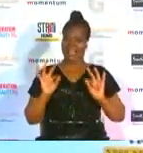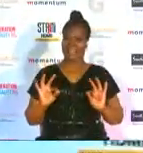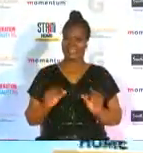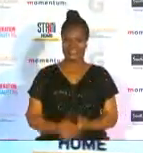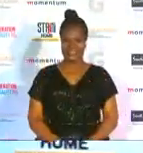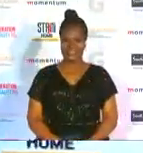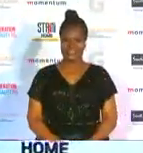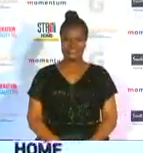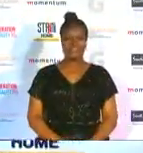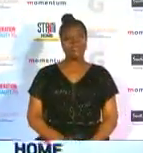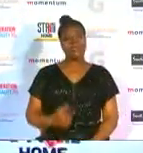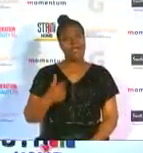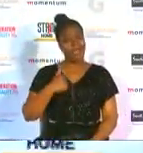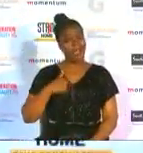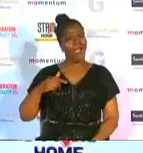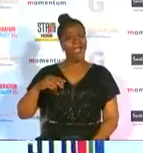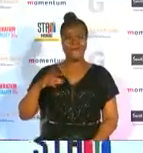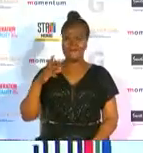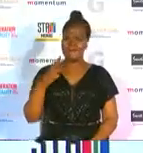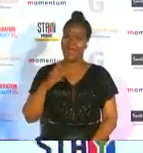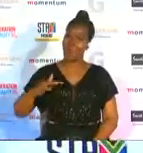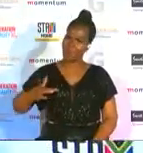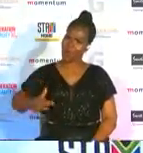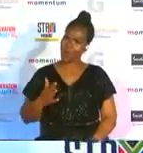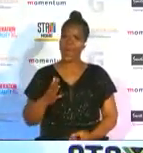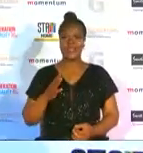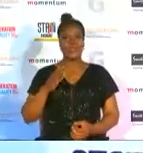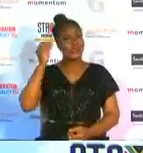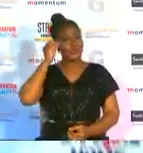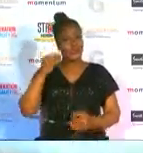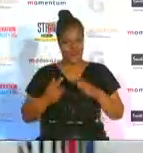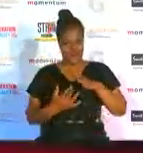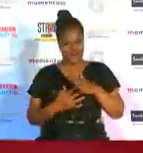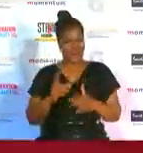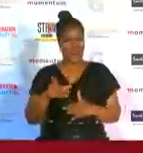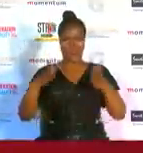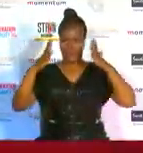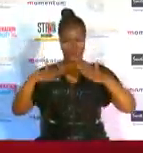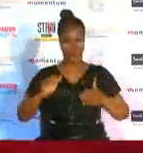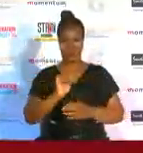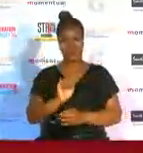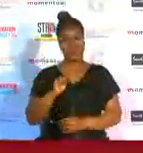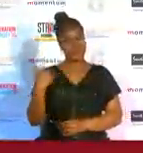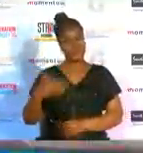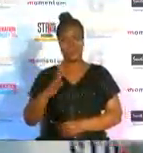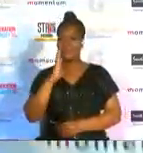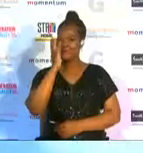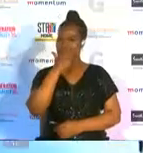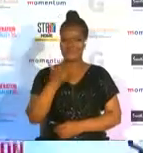i really want to know what inspires your look because you look absolutely gorgeous thank you very much thank you very much i'm actually